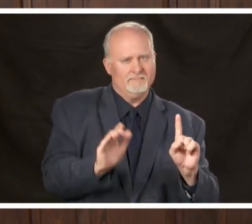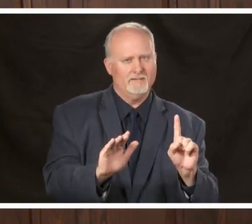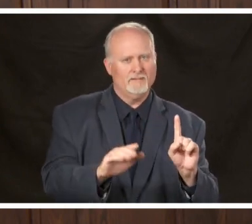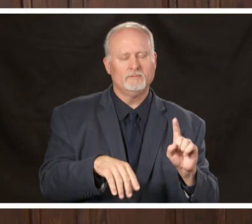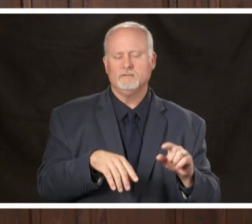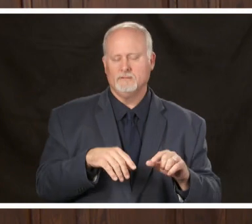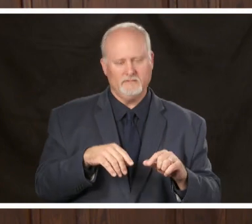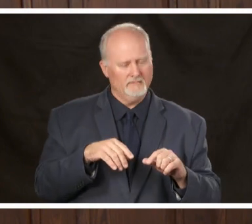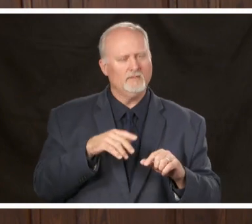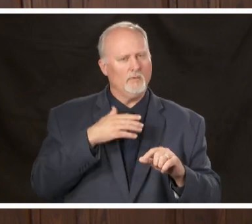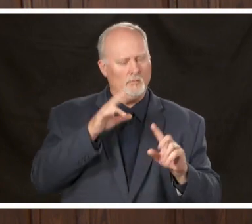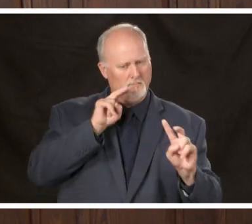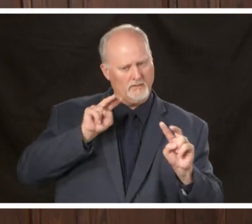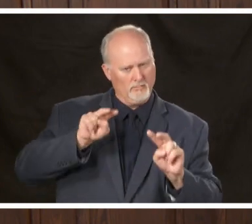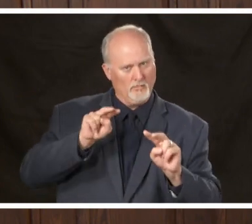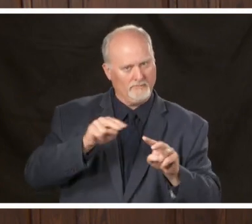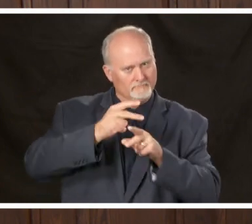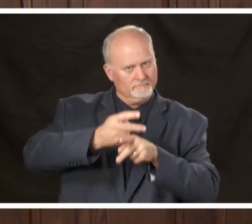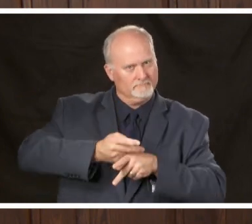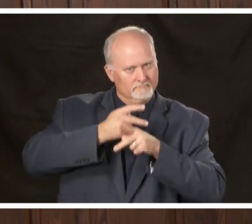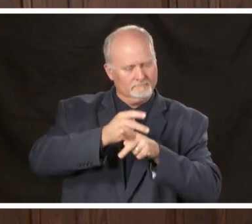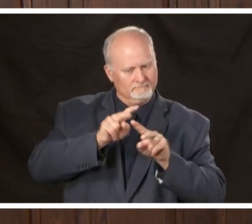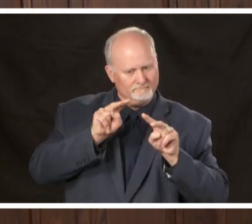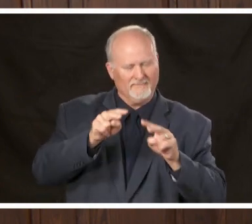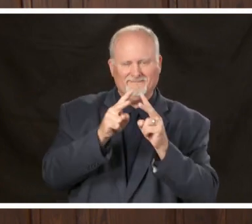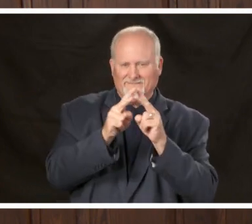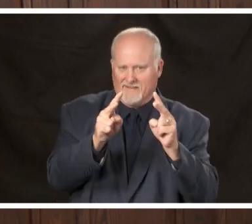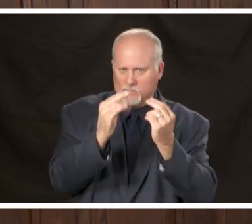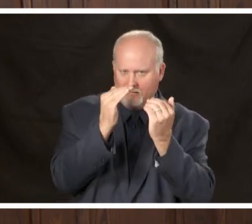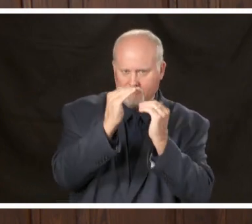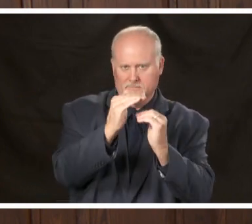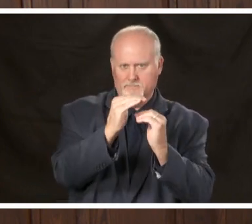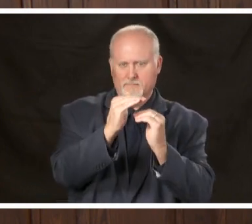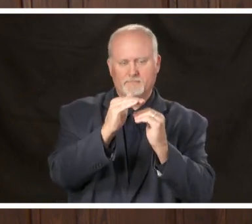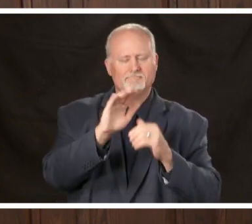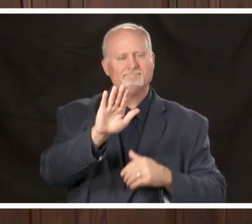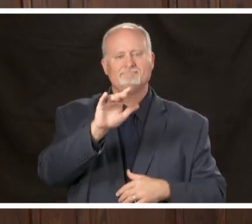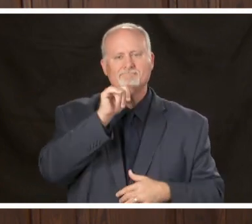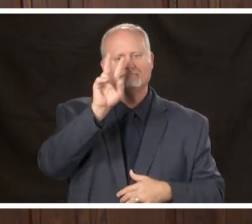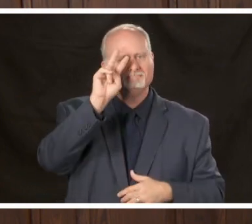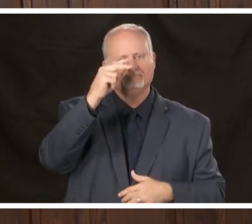closely monitored and very limited so I don't want you to get the message that